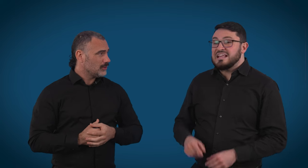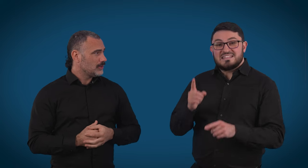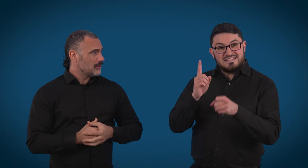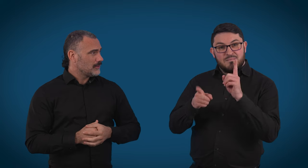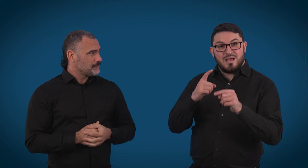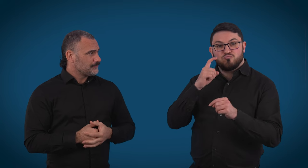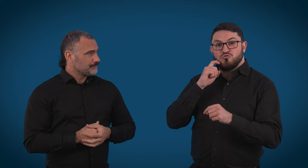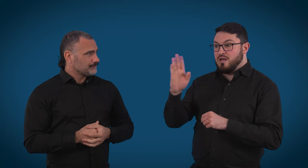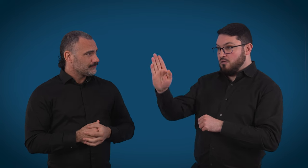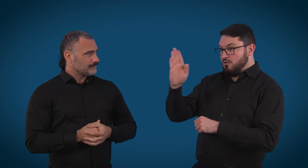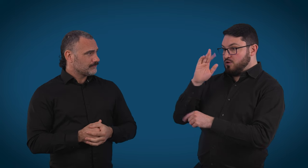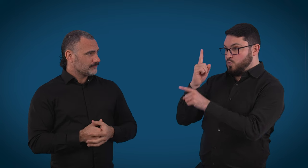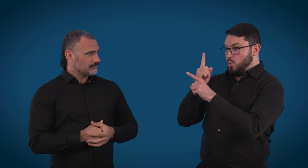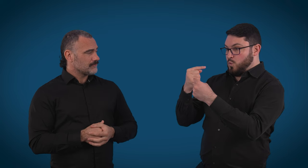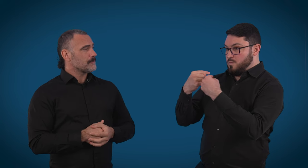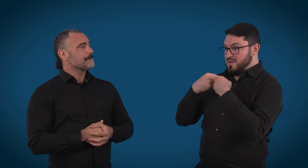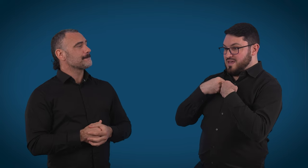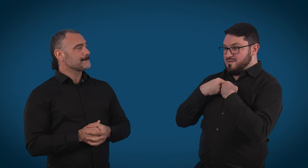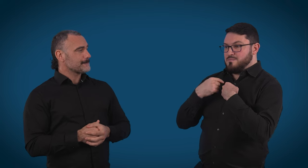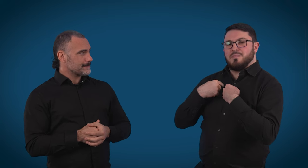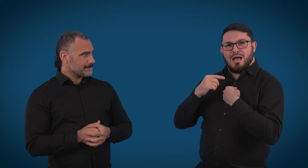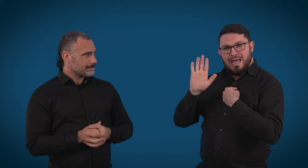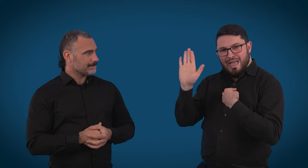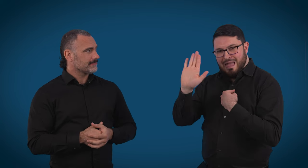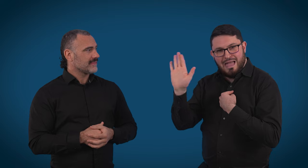Yeah, sometimes they do, but it ultimately comes back down to,